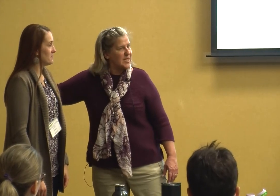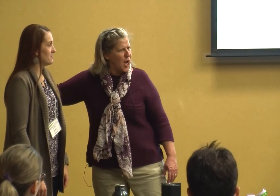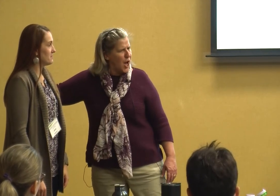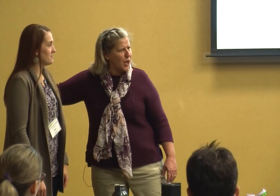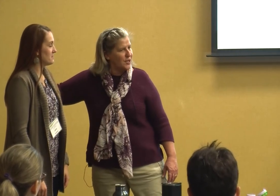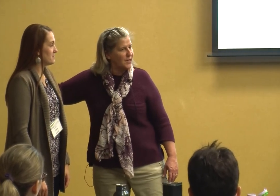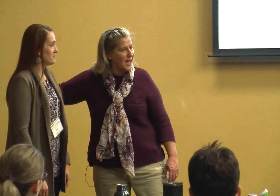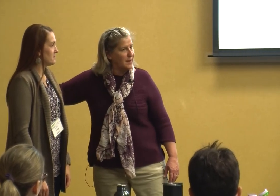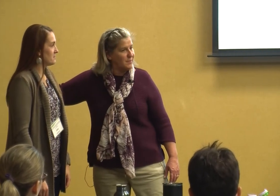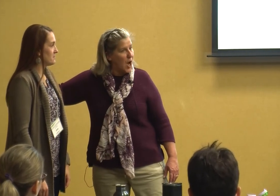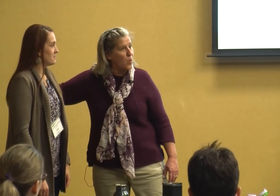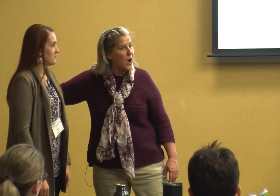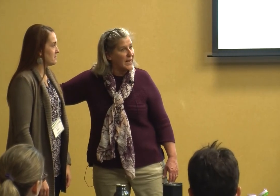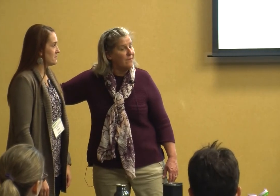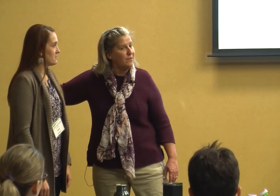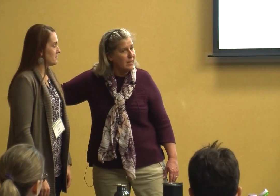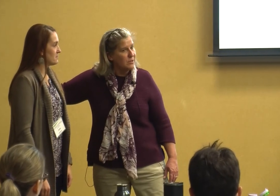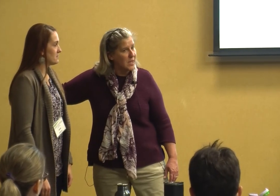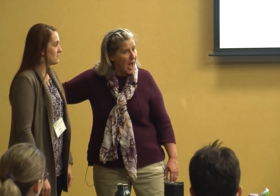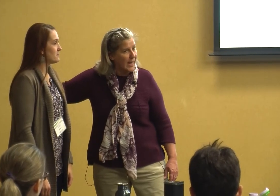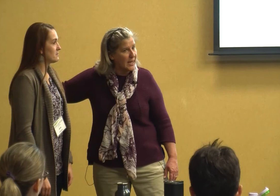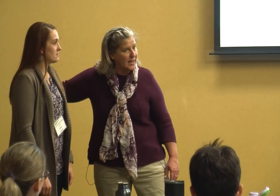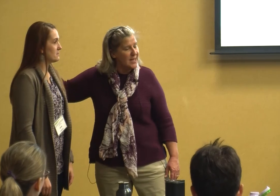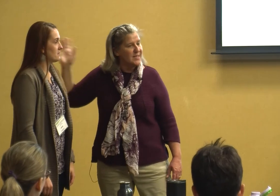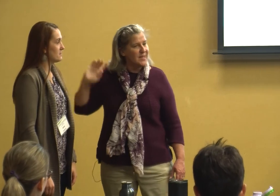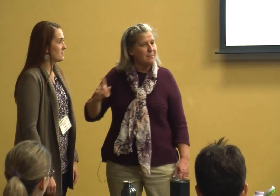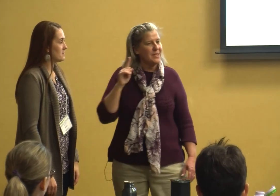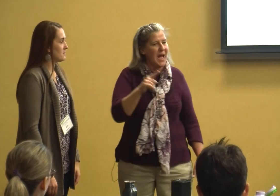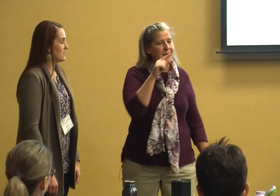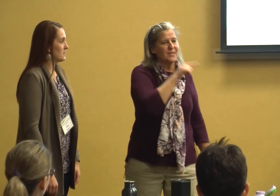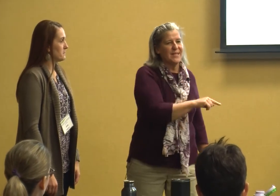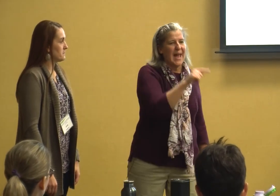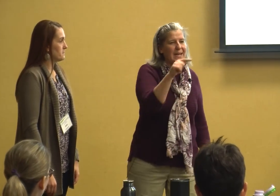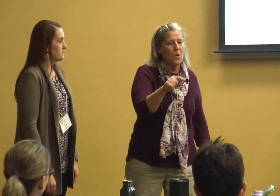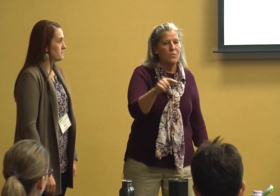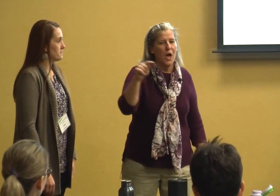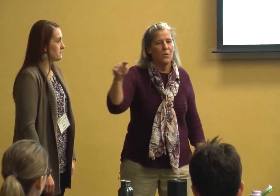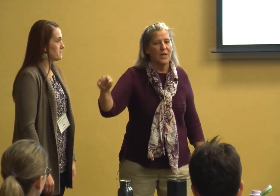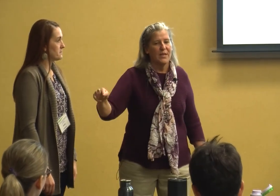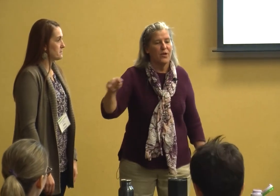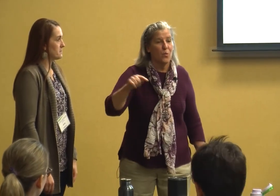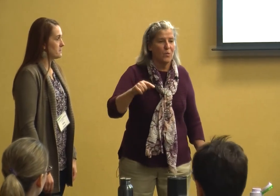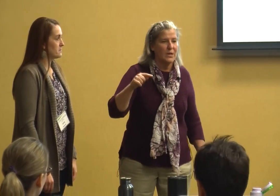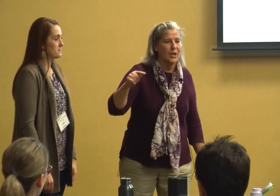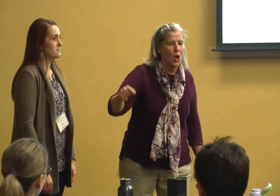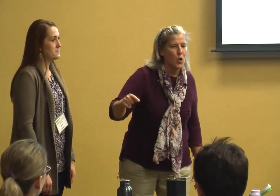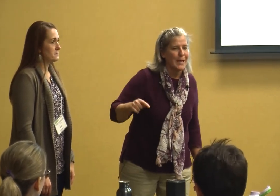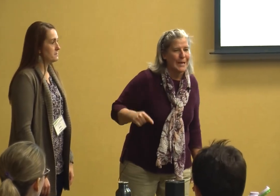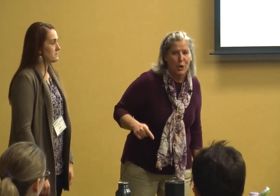tug to let them know what it feels like sometimes they don't know that they're really hurting you